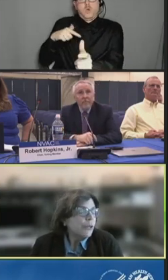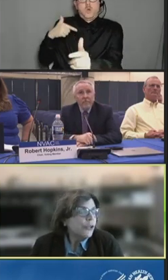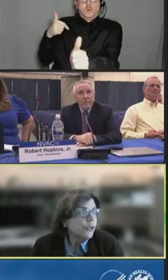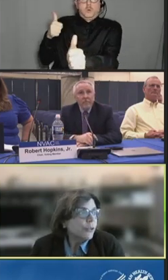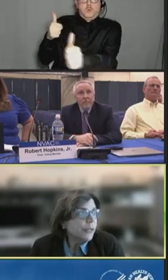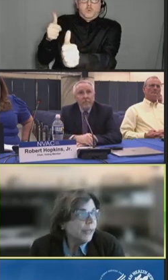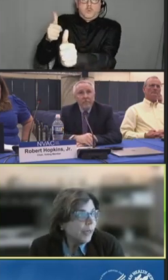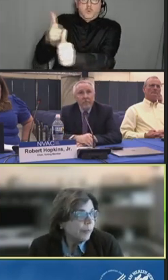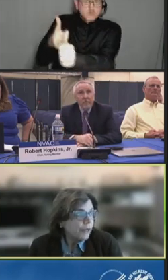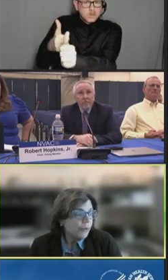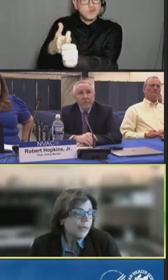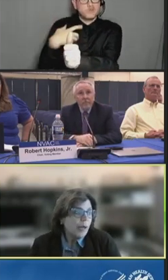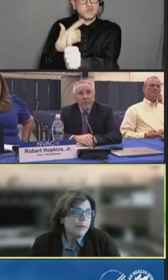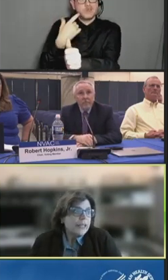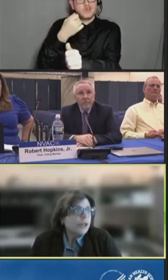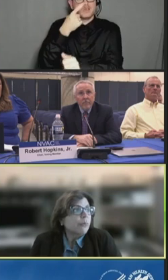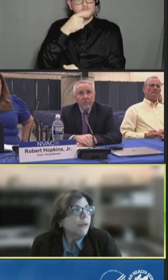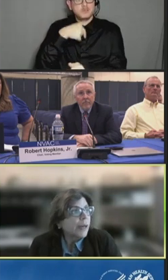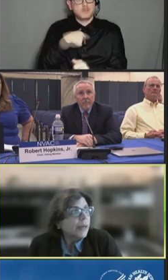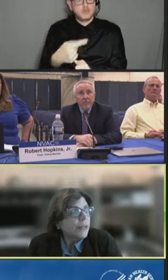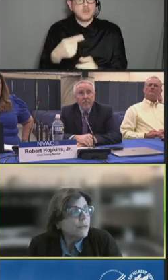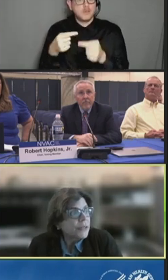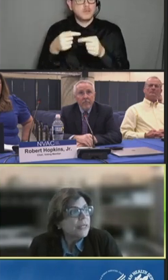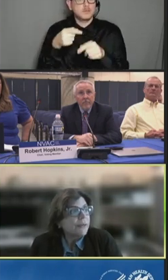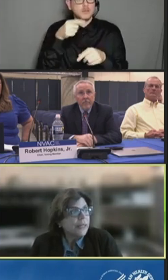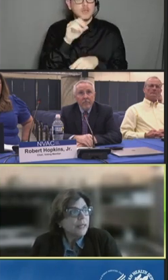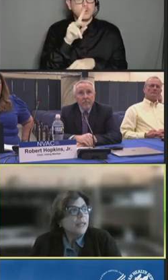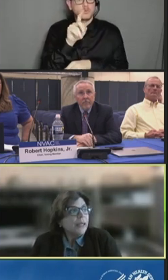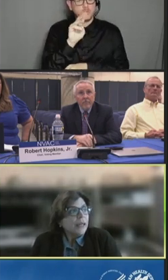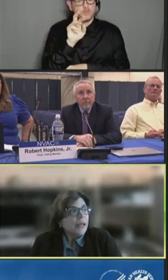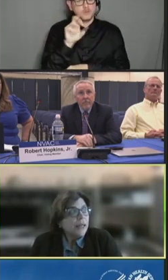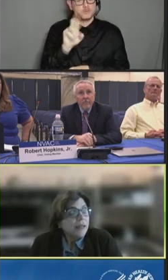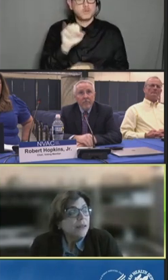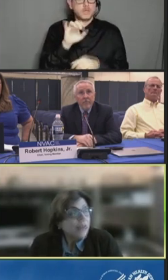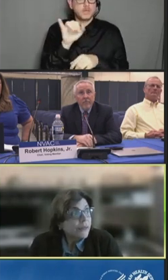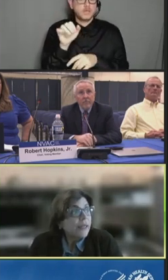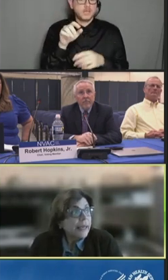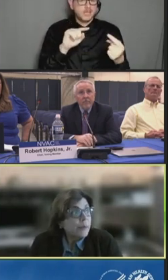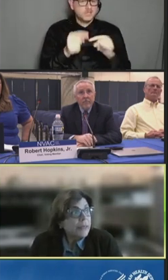And the Countermeasure Injury Compensation Program is receiving a lot of claims.